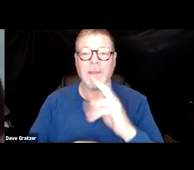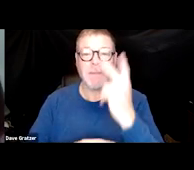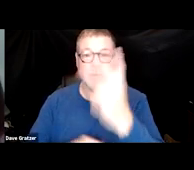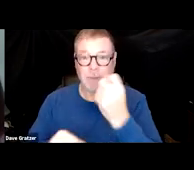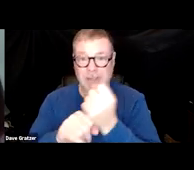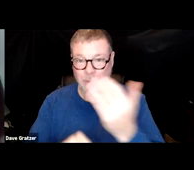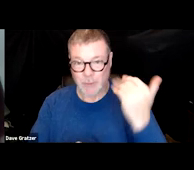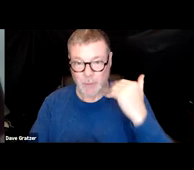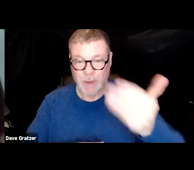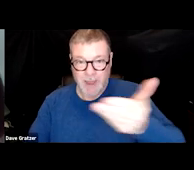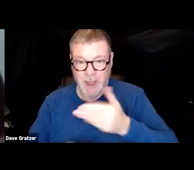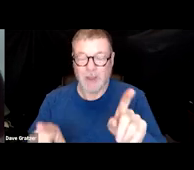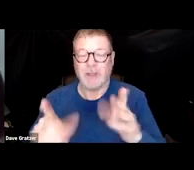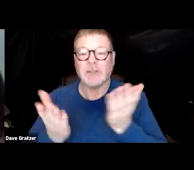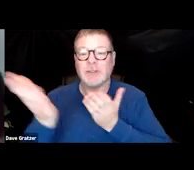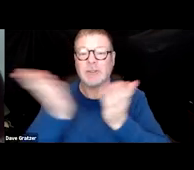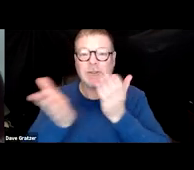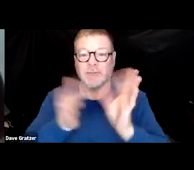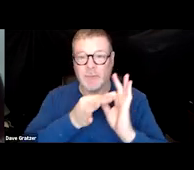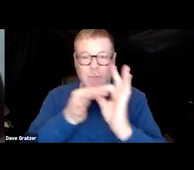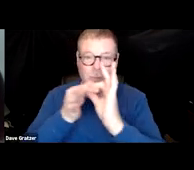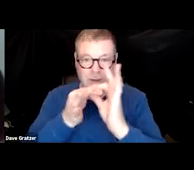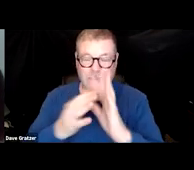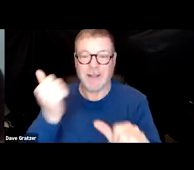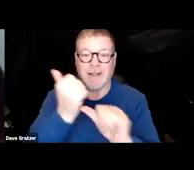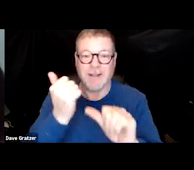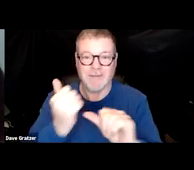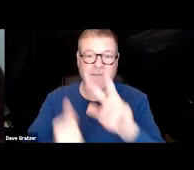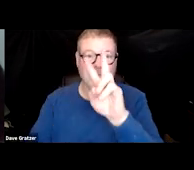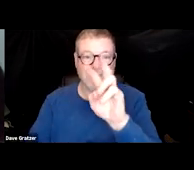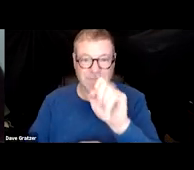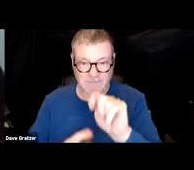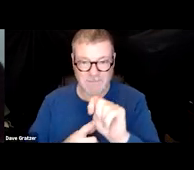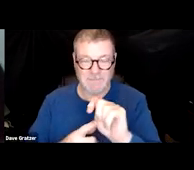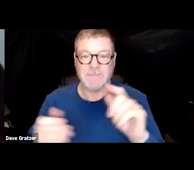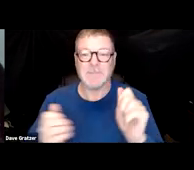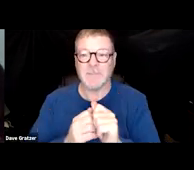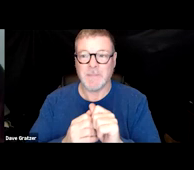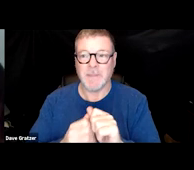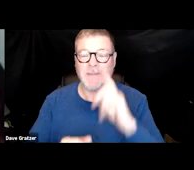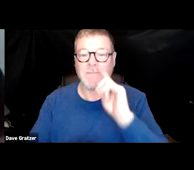as a Service Coordinator in assisting our veterans with applying for SSI and SSDI.